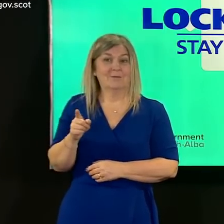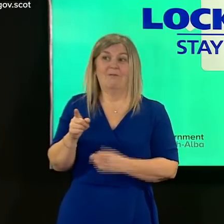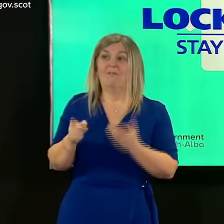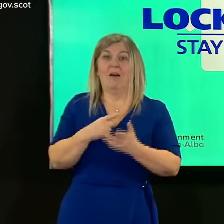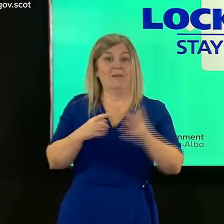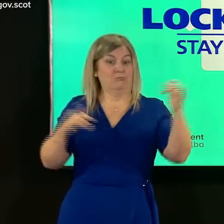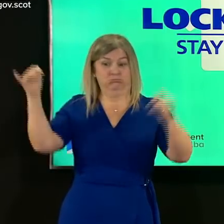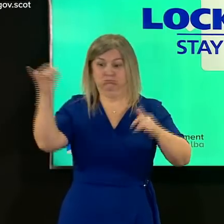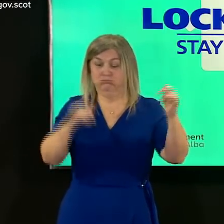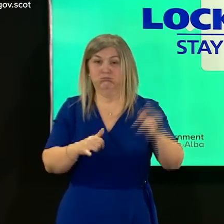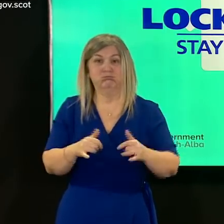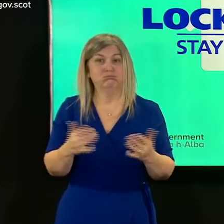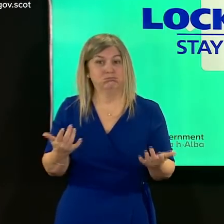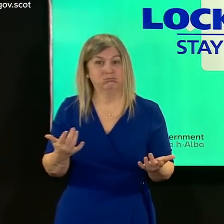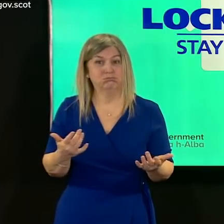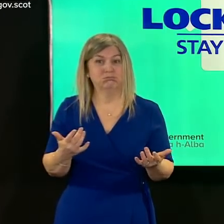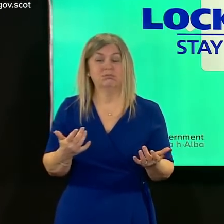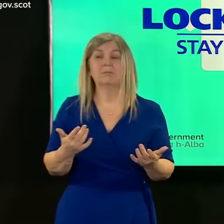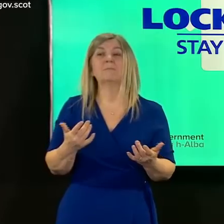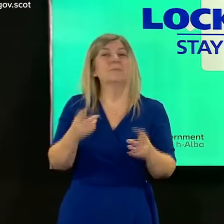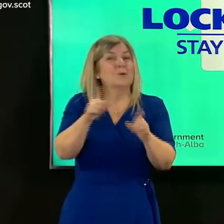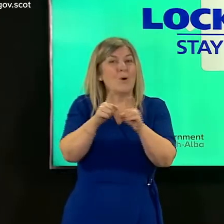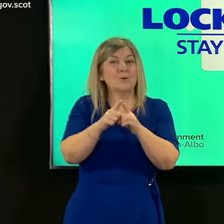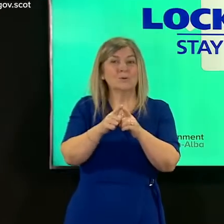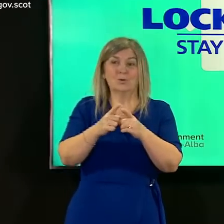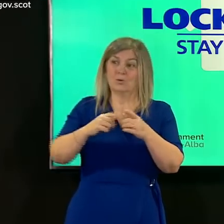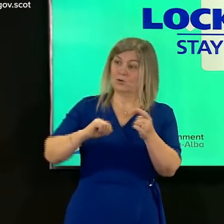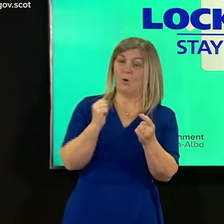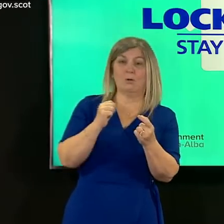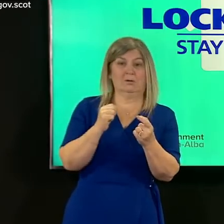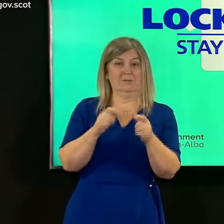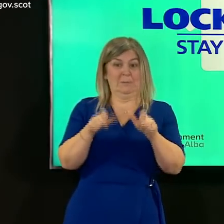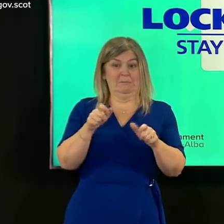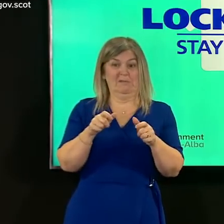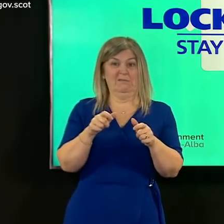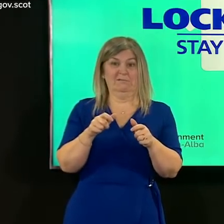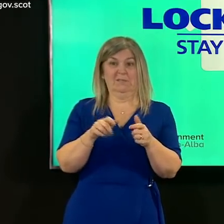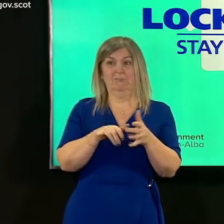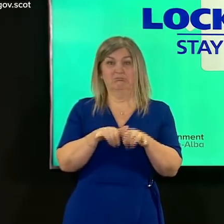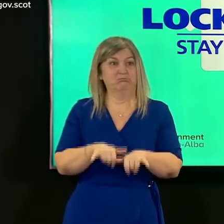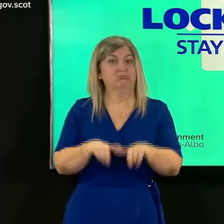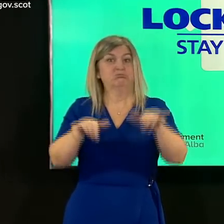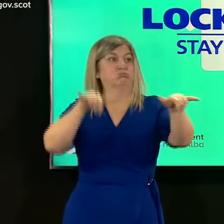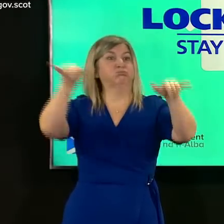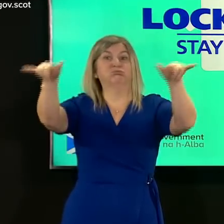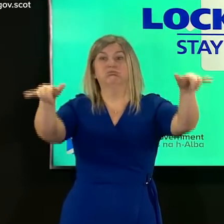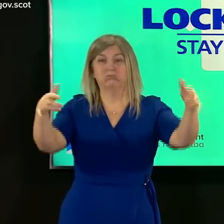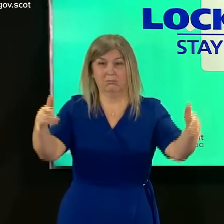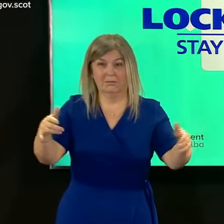from scotland out into the rest of the world it is a two-way street on your specific questions